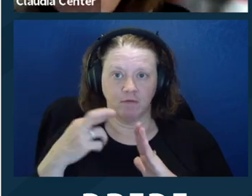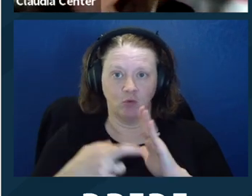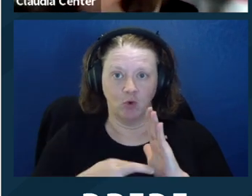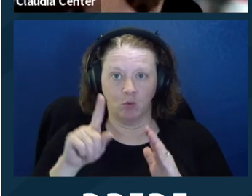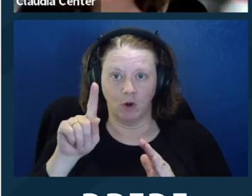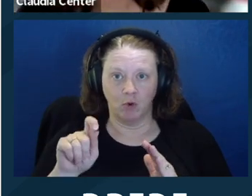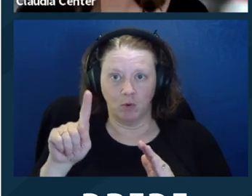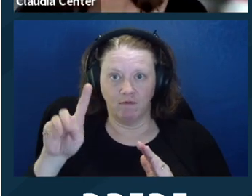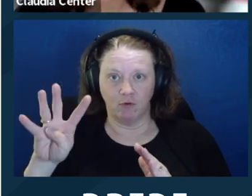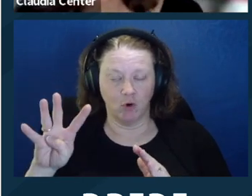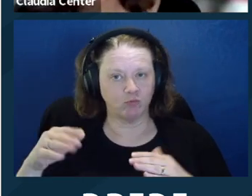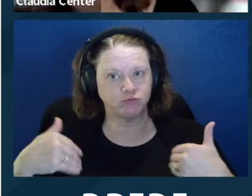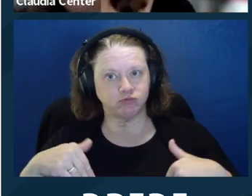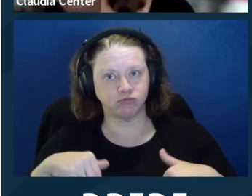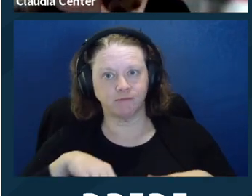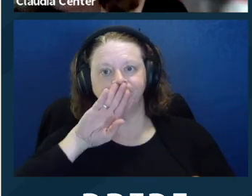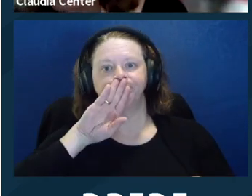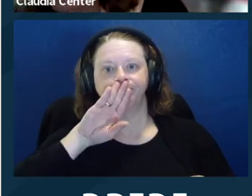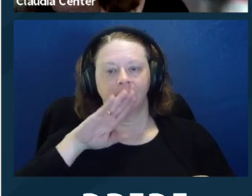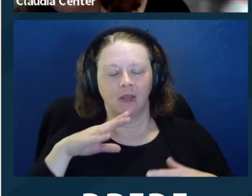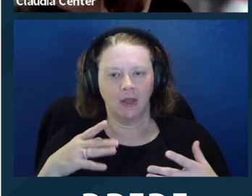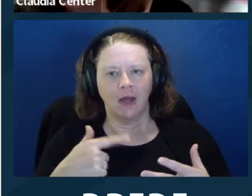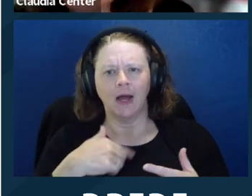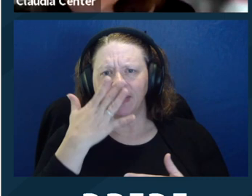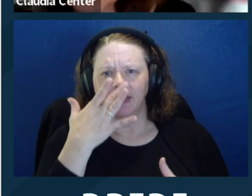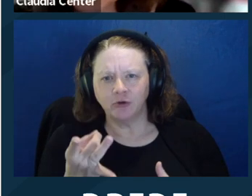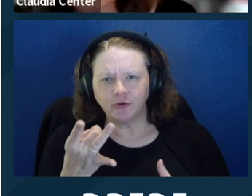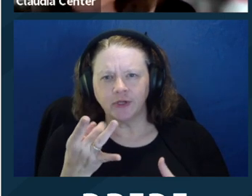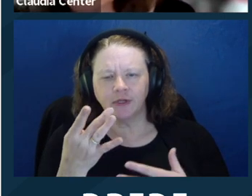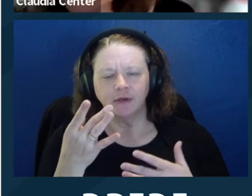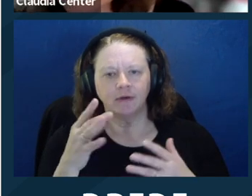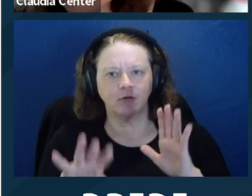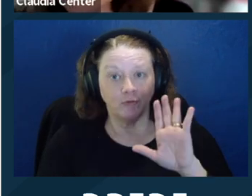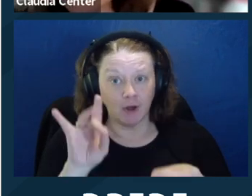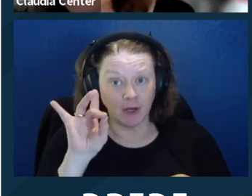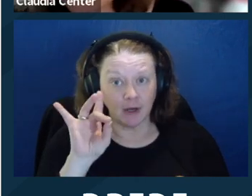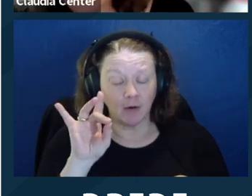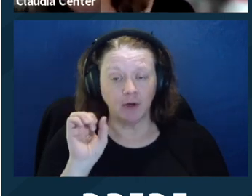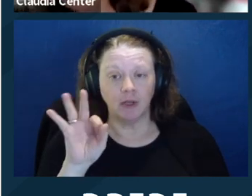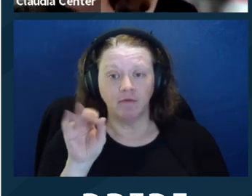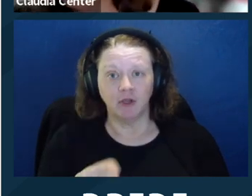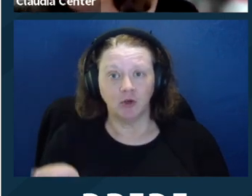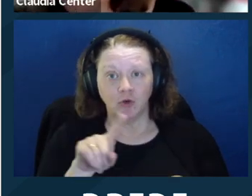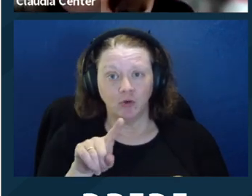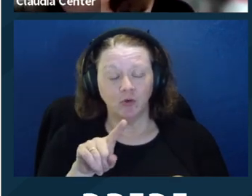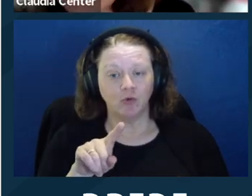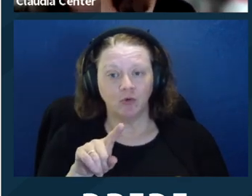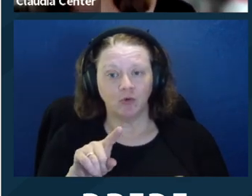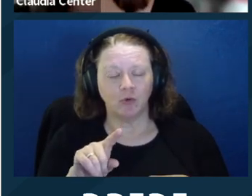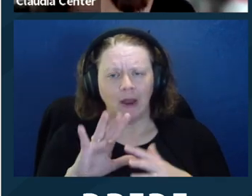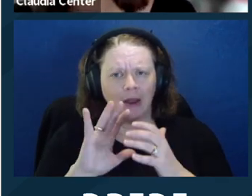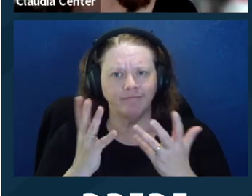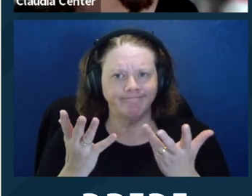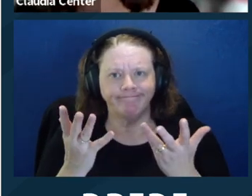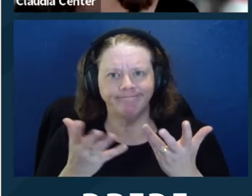or immigrants who find, you know, the rejection of Rule 1.14 to be really challenging, I'd